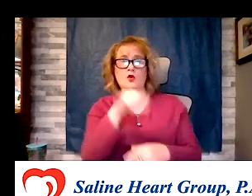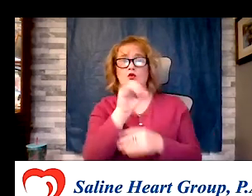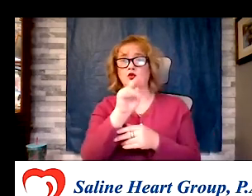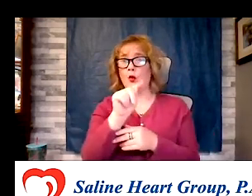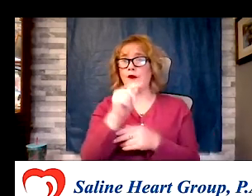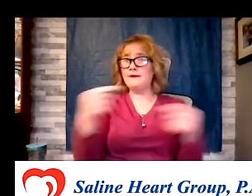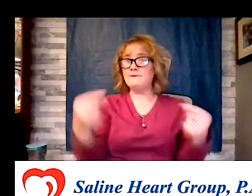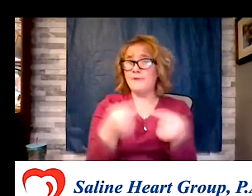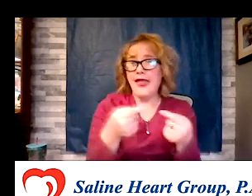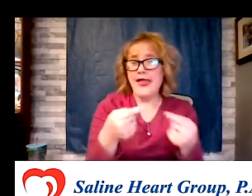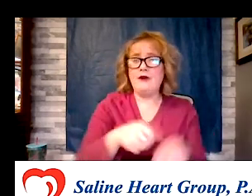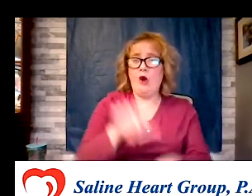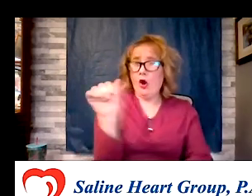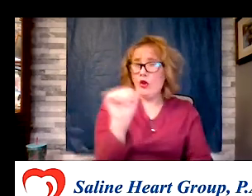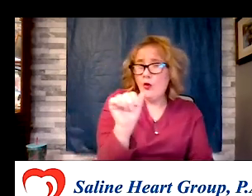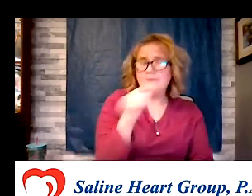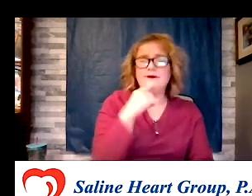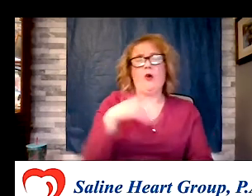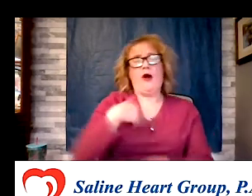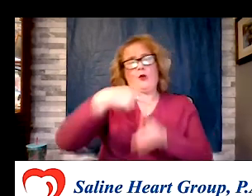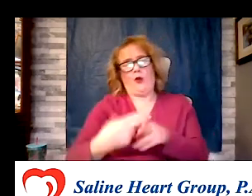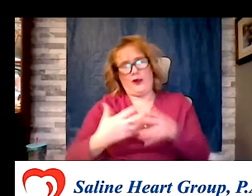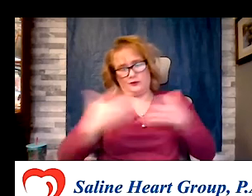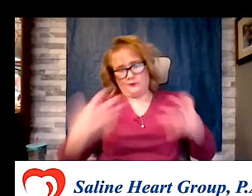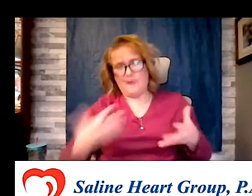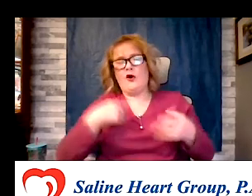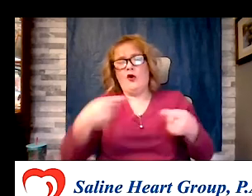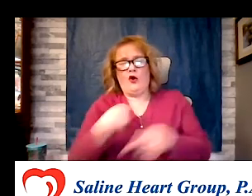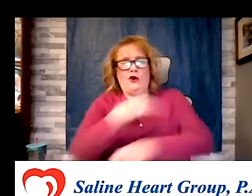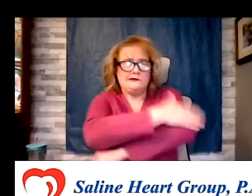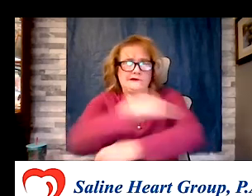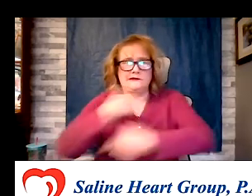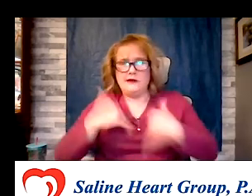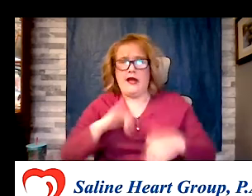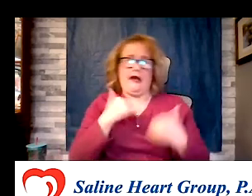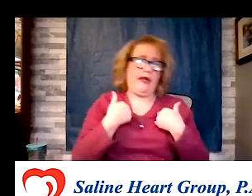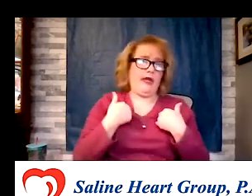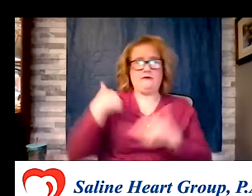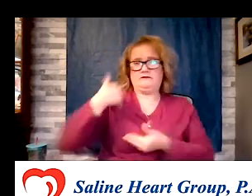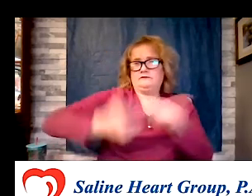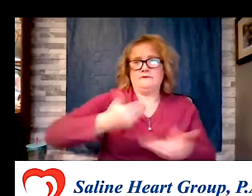weighed too much and my joints hurt. I have degenerative arthritis. But maybe it has a